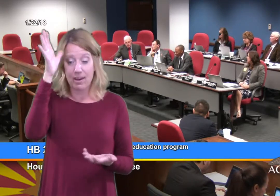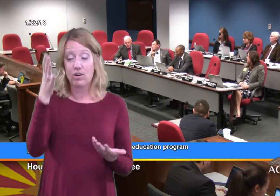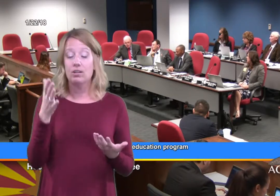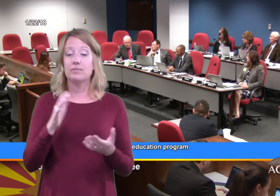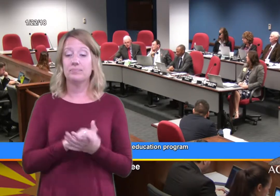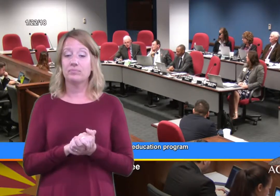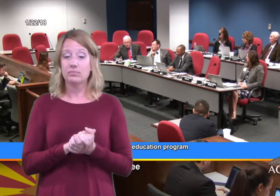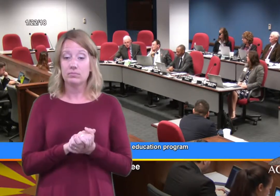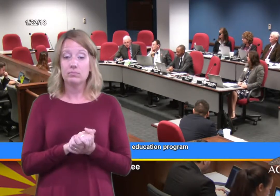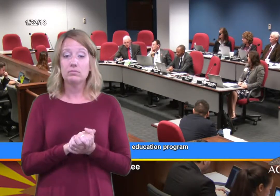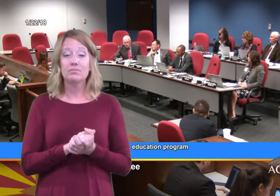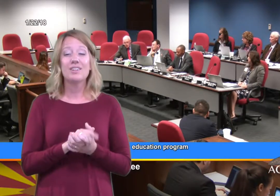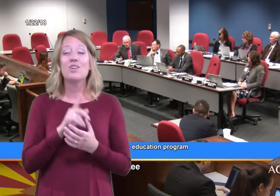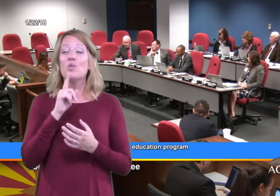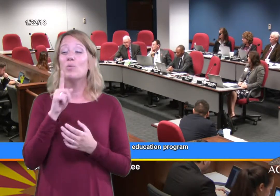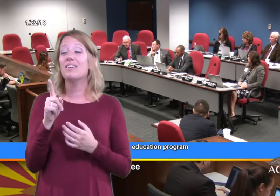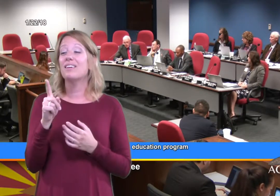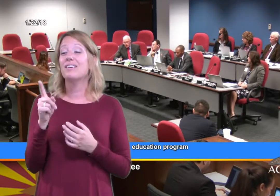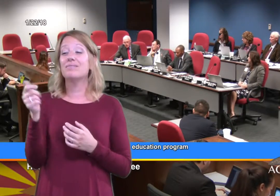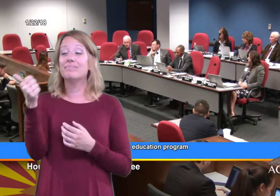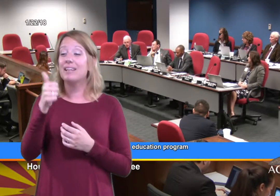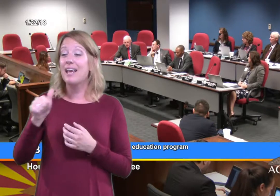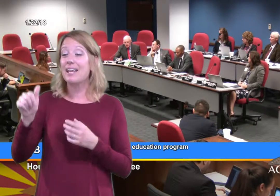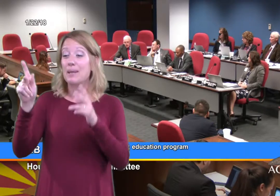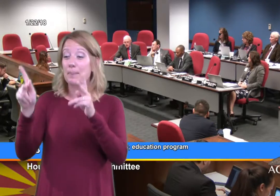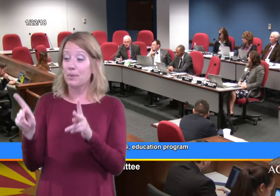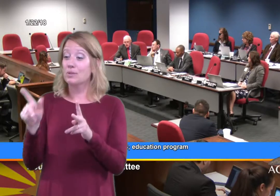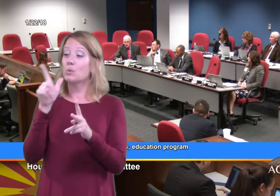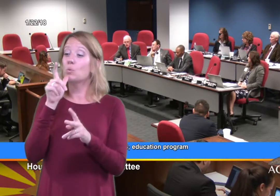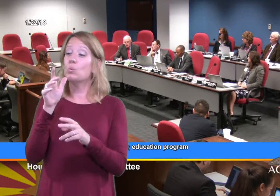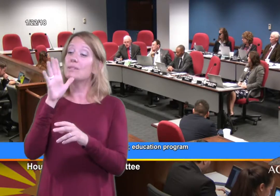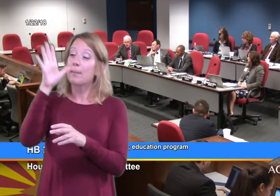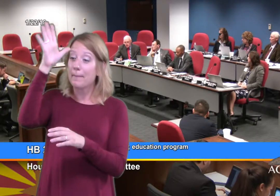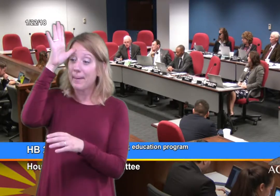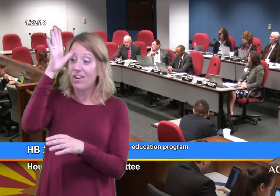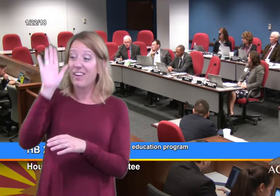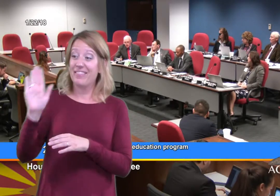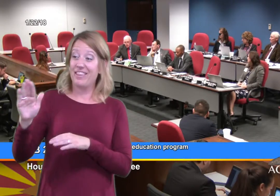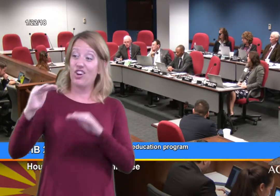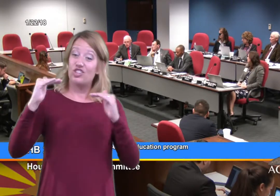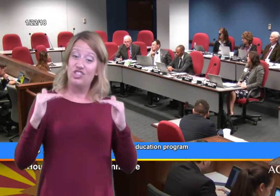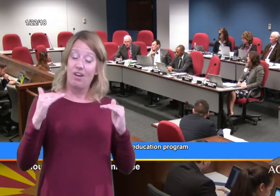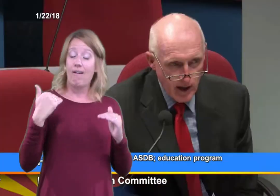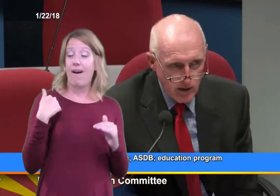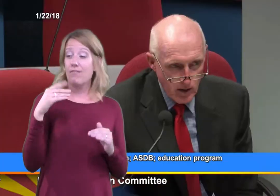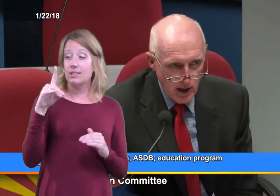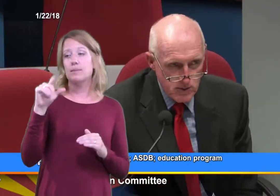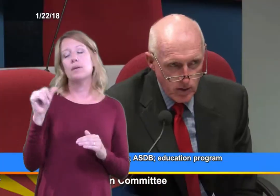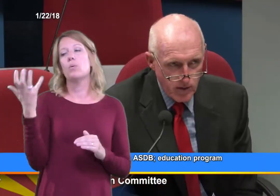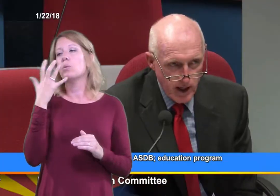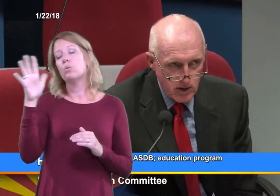But the courage of anyone with any child that has a disability, more profound or less profound,